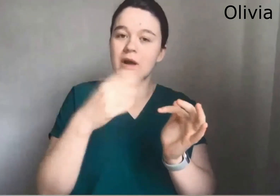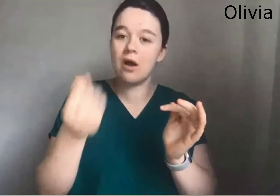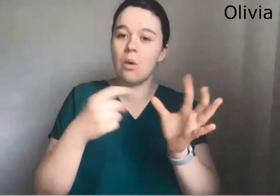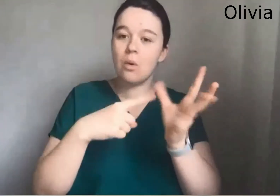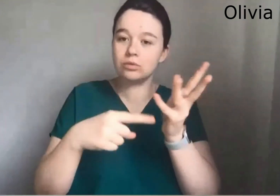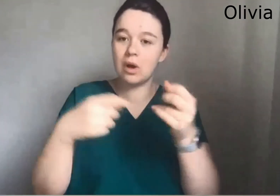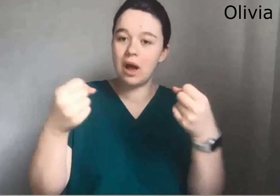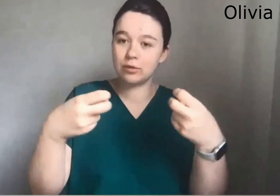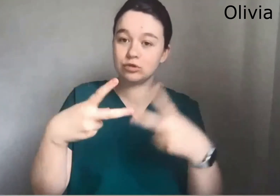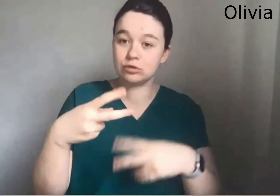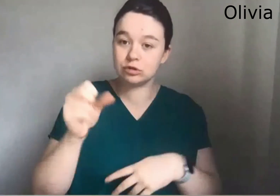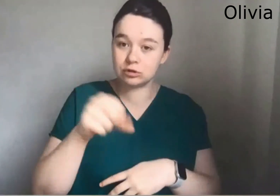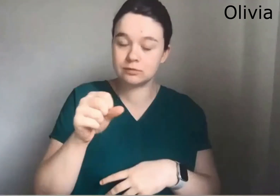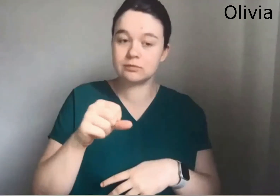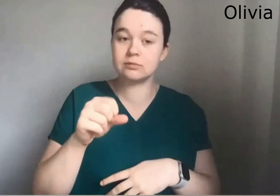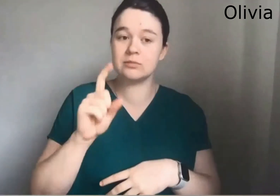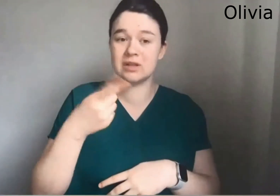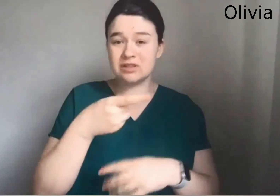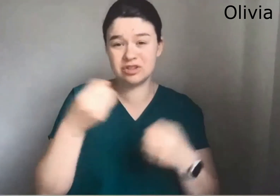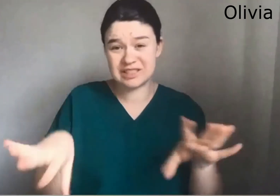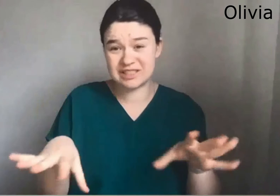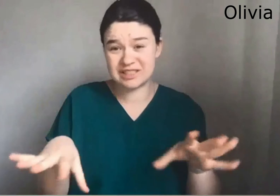The last alternative should be auto generated captioning